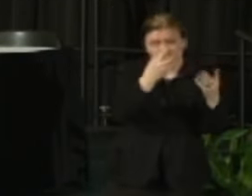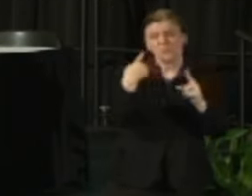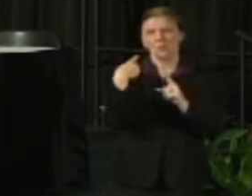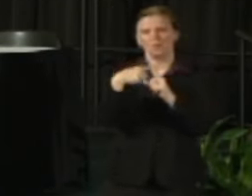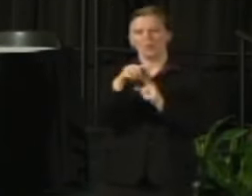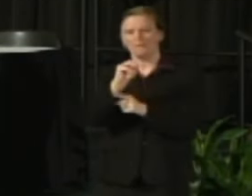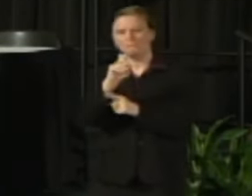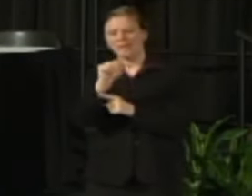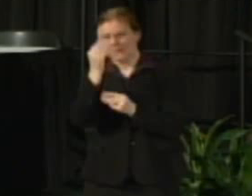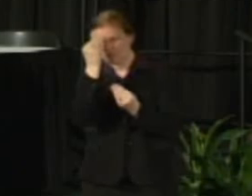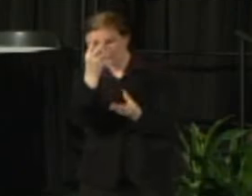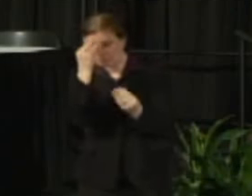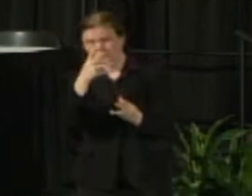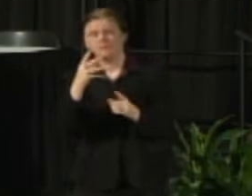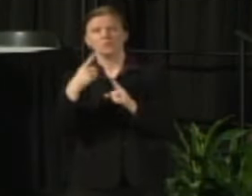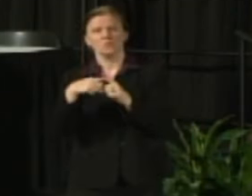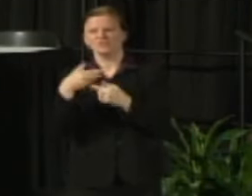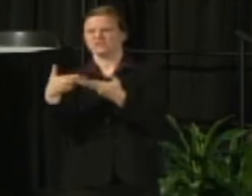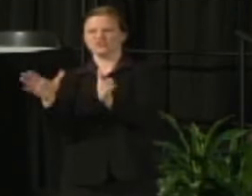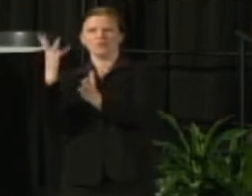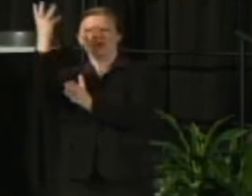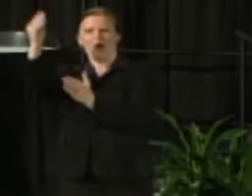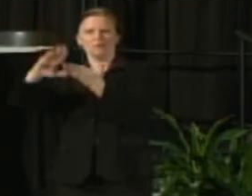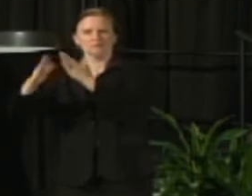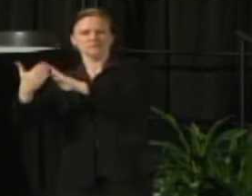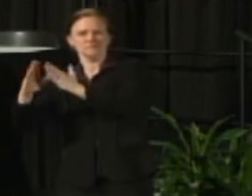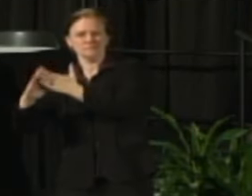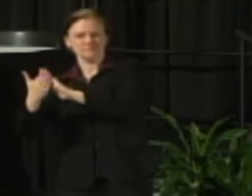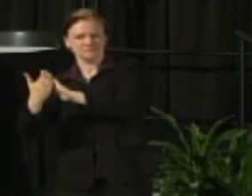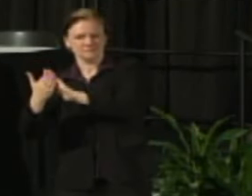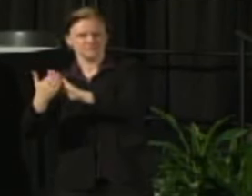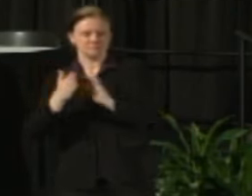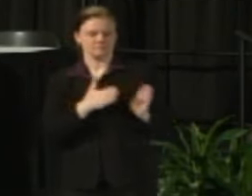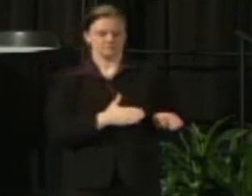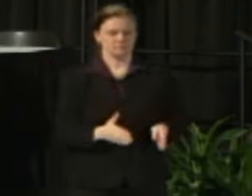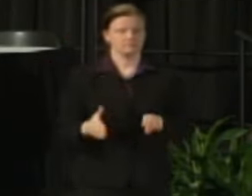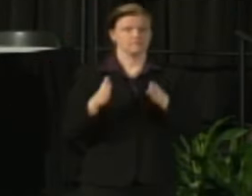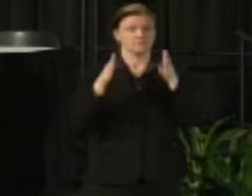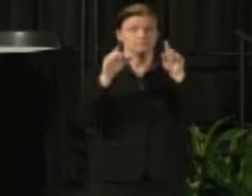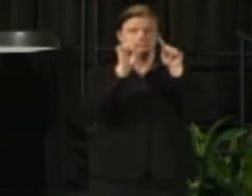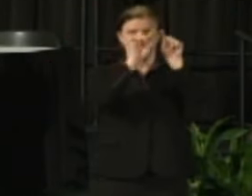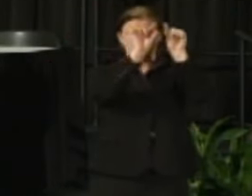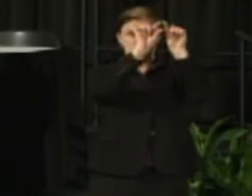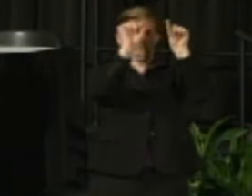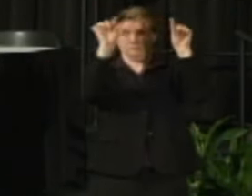You'll find on this page up at the top bar at the menu bar links off